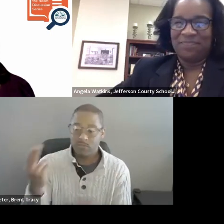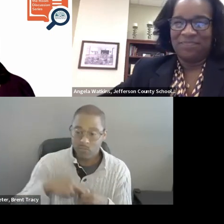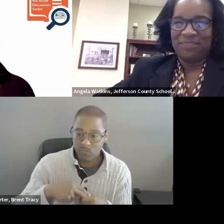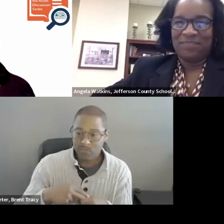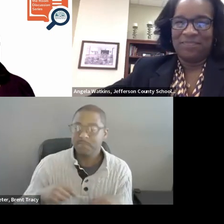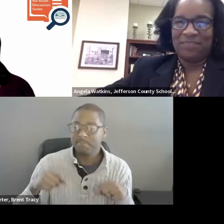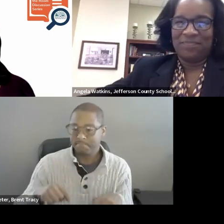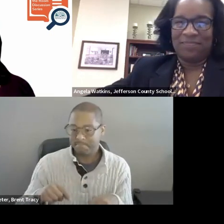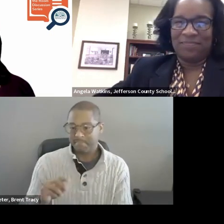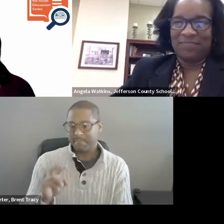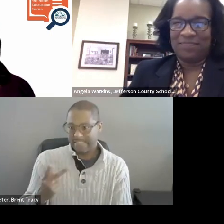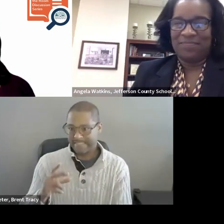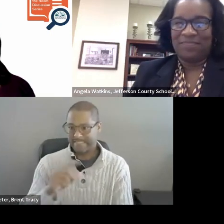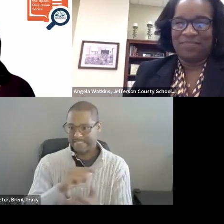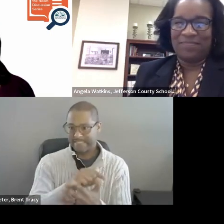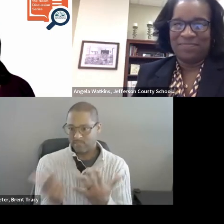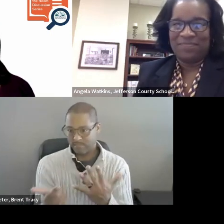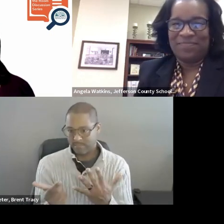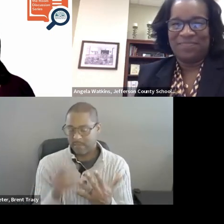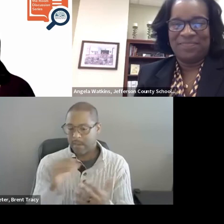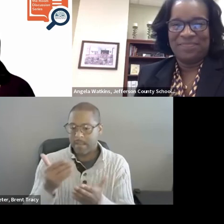interest in promoting evidence-based literacy practices.